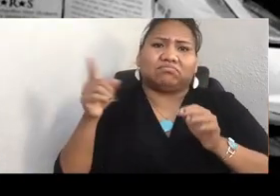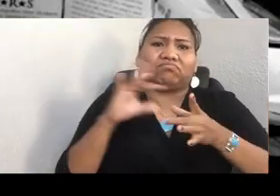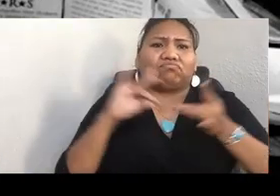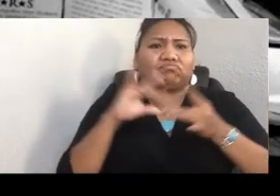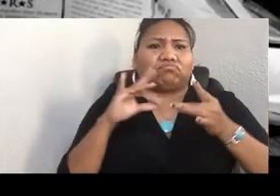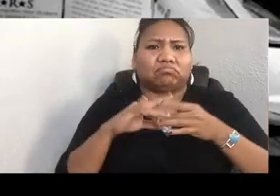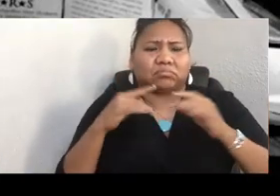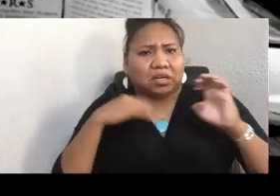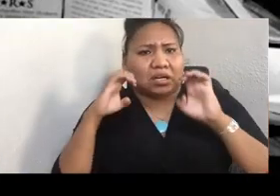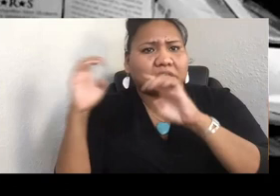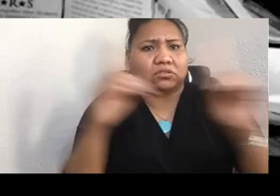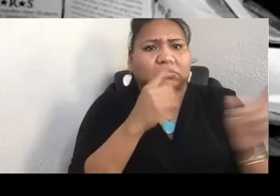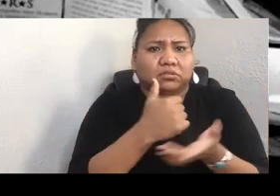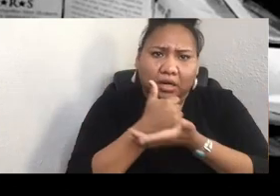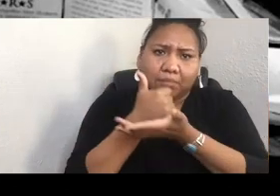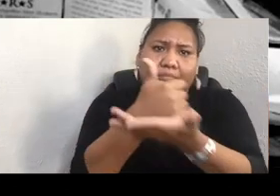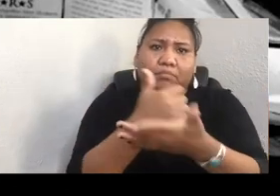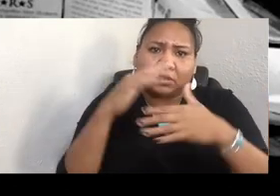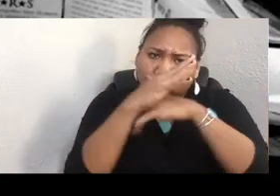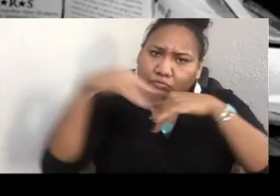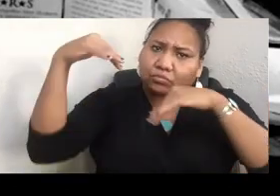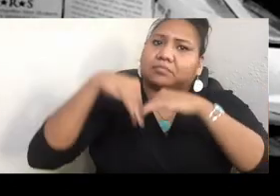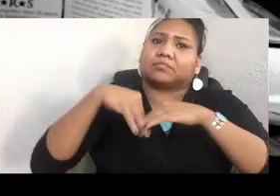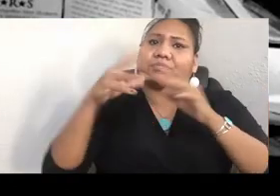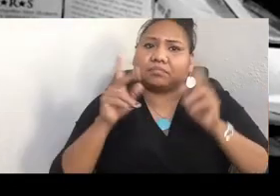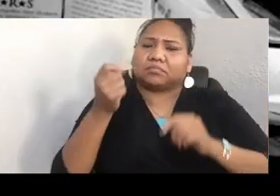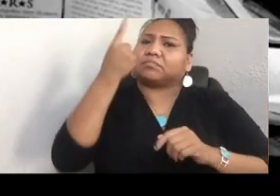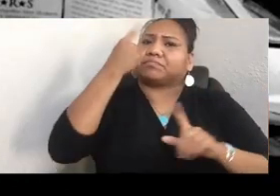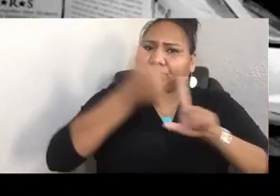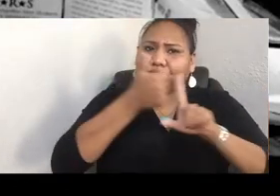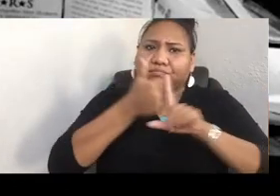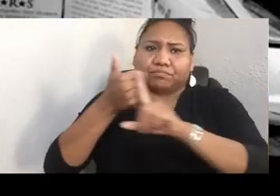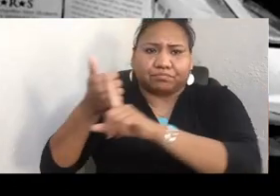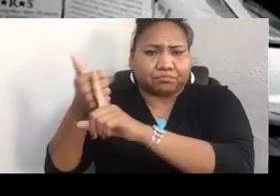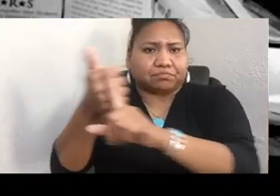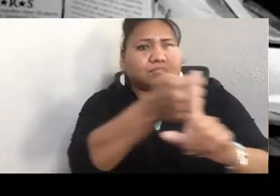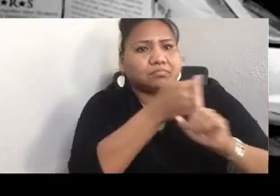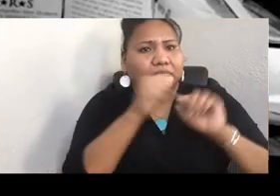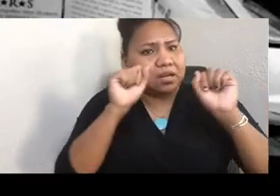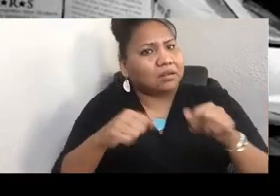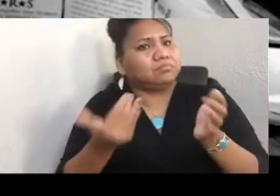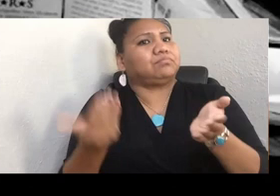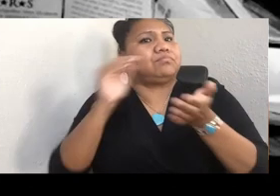To turn education around as a tool that can revitalize, rediscover, and reintegrate